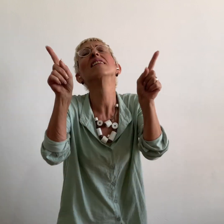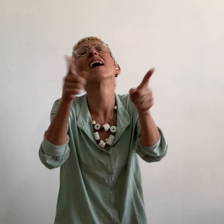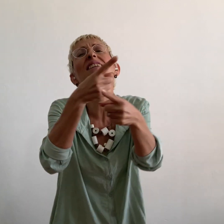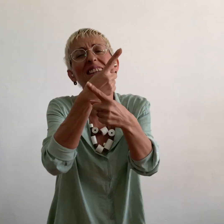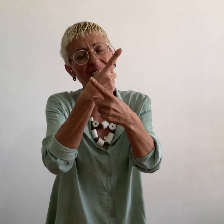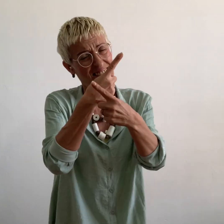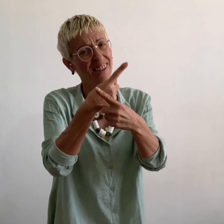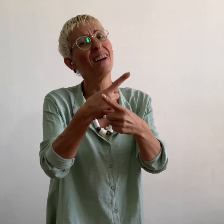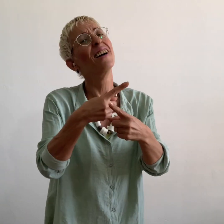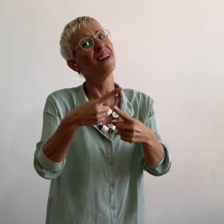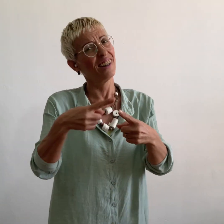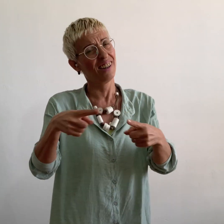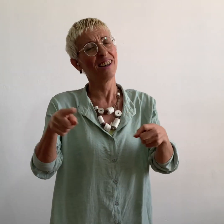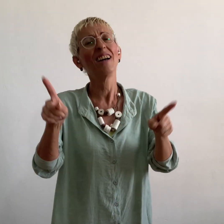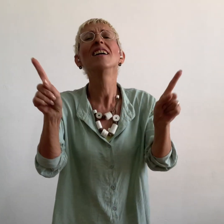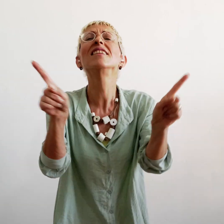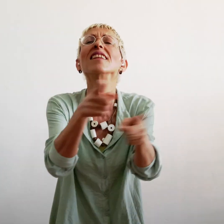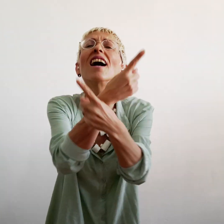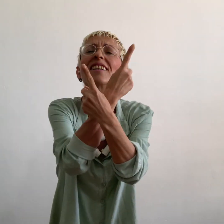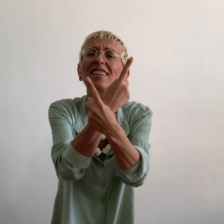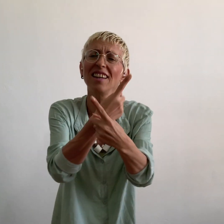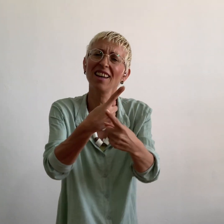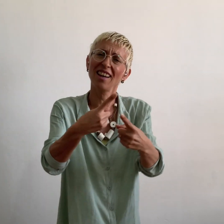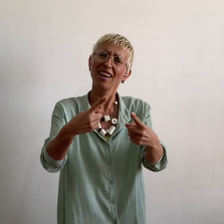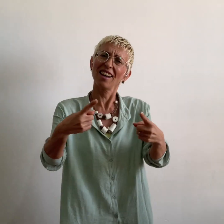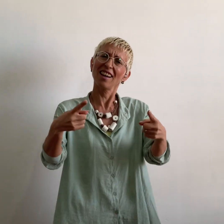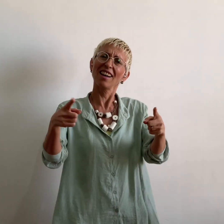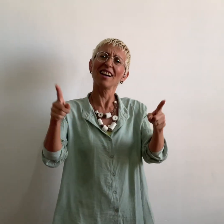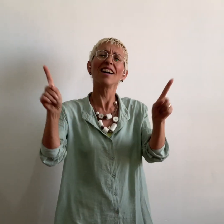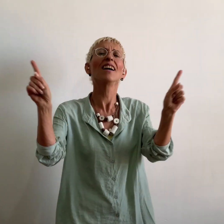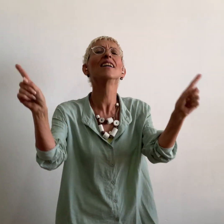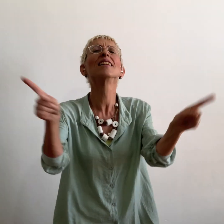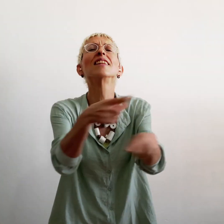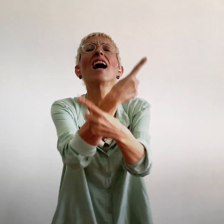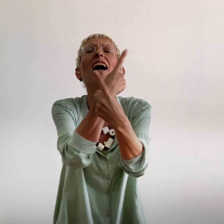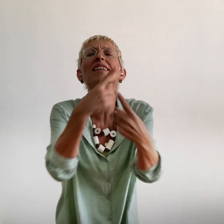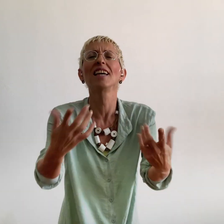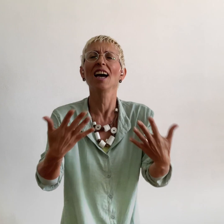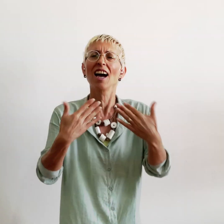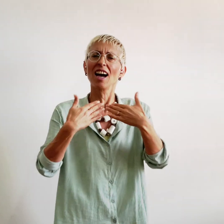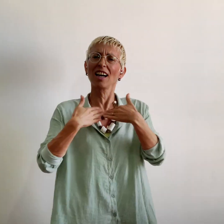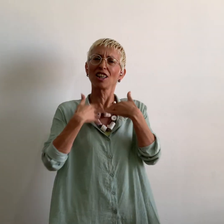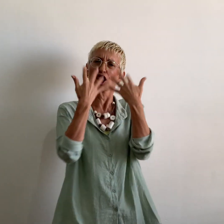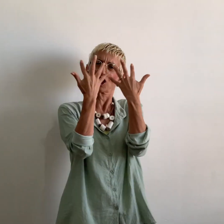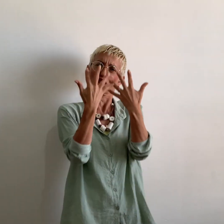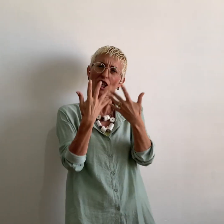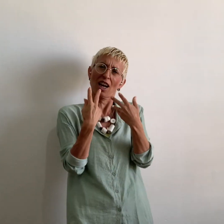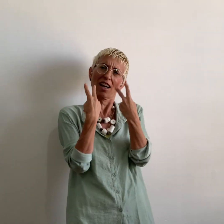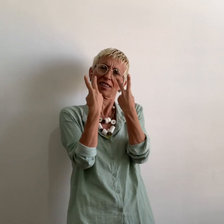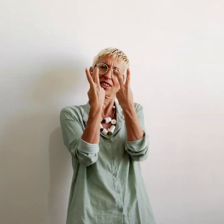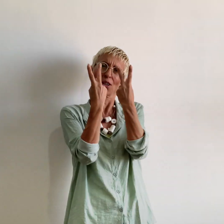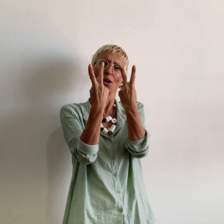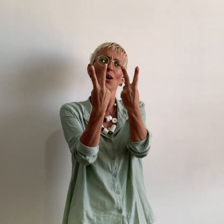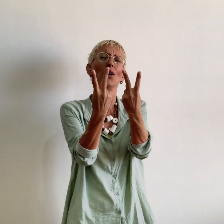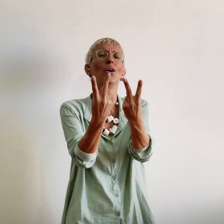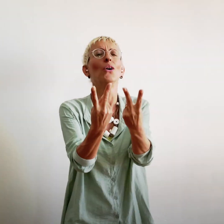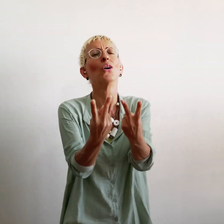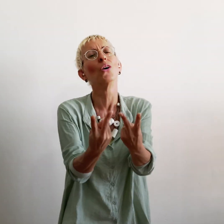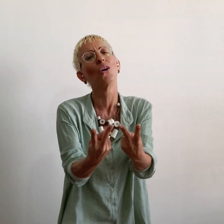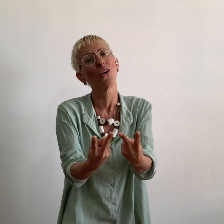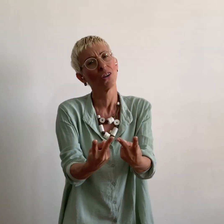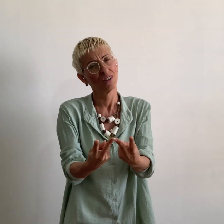Play, Play for me when I will return